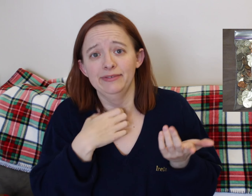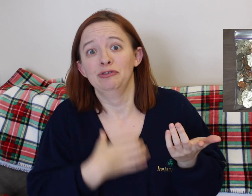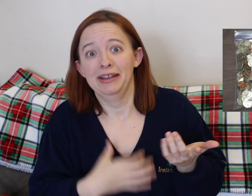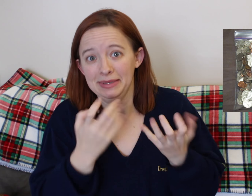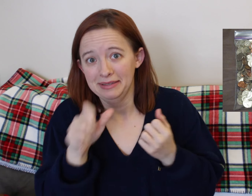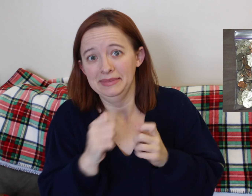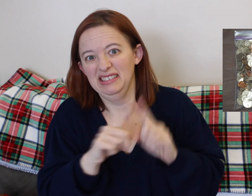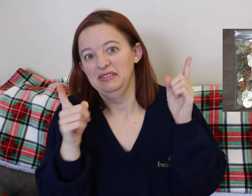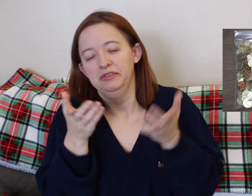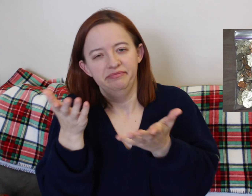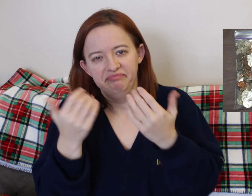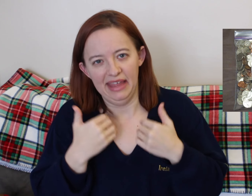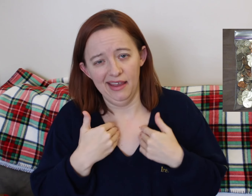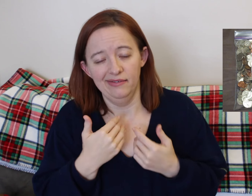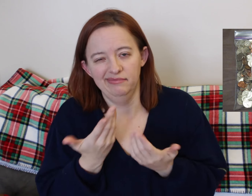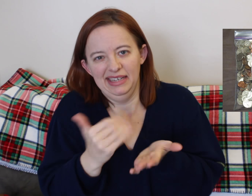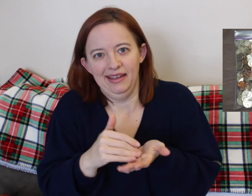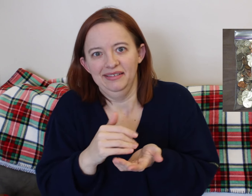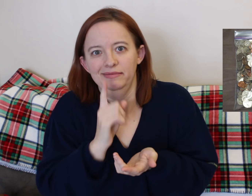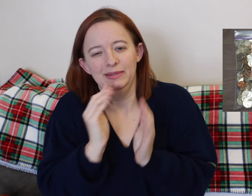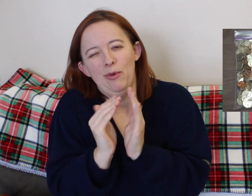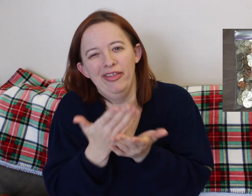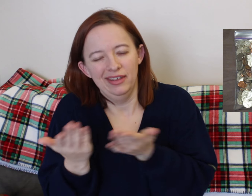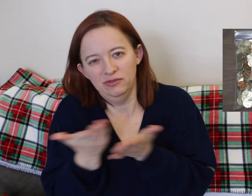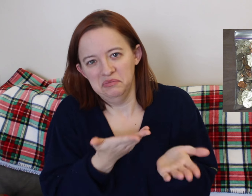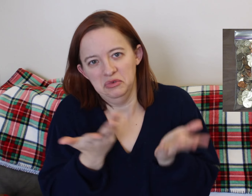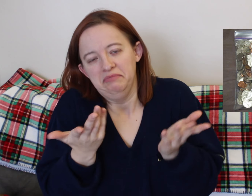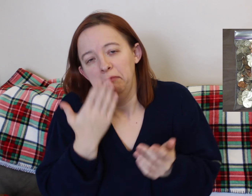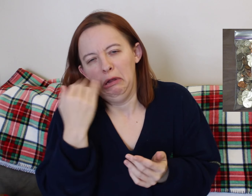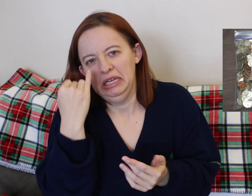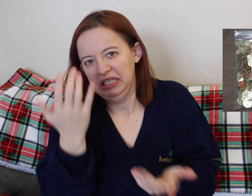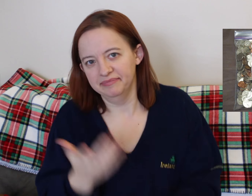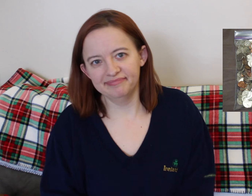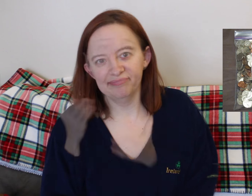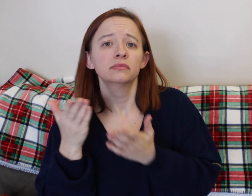But it's not a bad idea to bring with you... for like the vending machine.